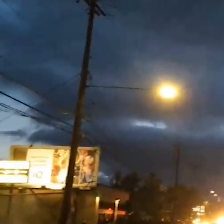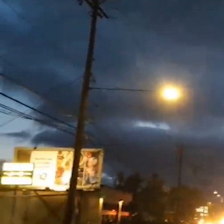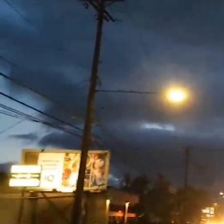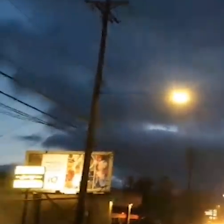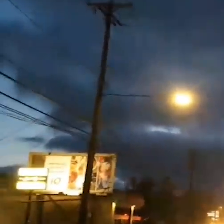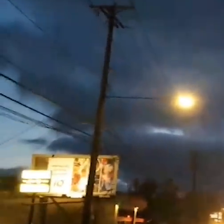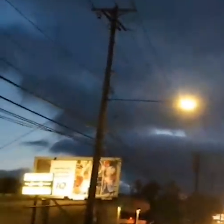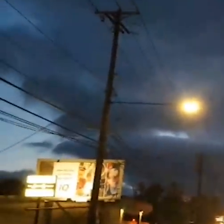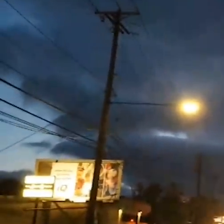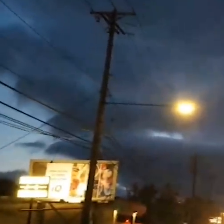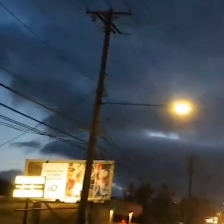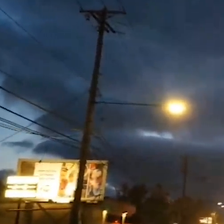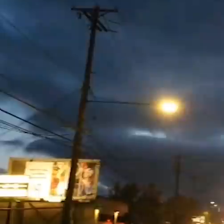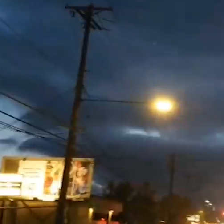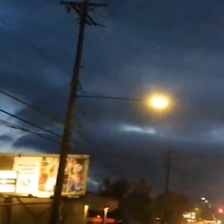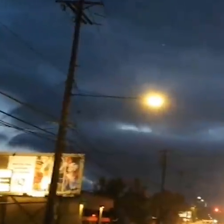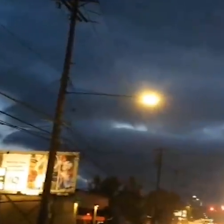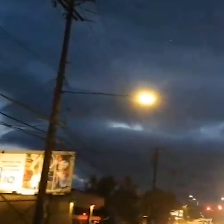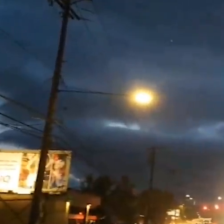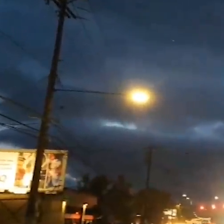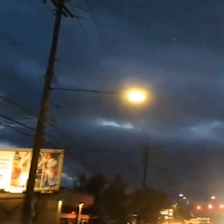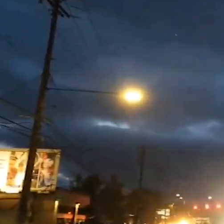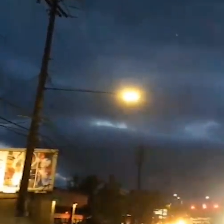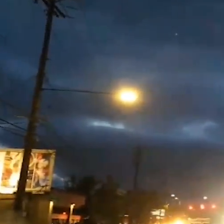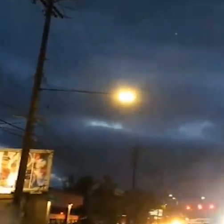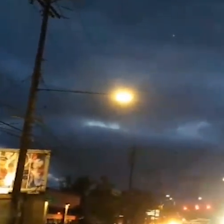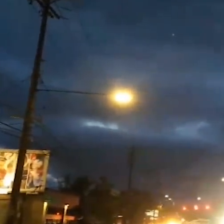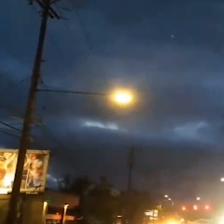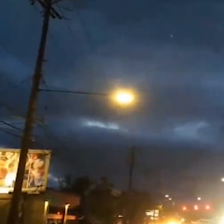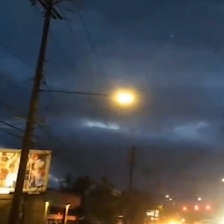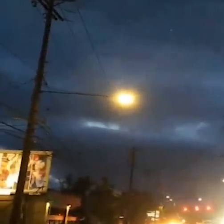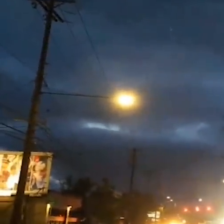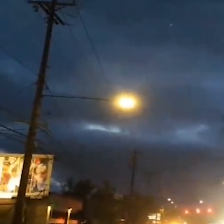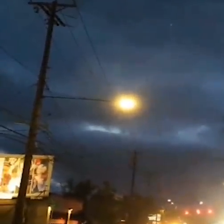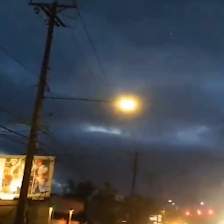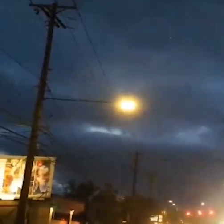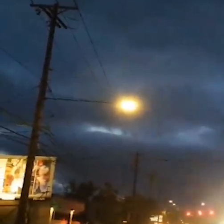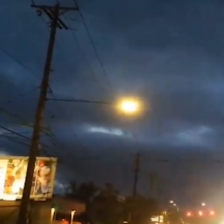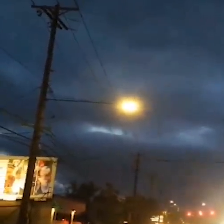You can see the some of the projectiles being thrown a lot of stuff